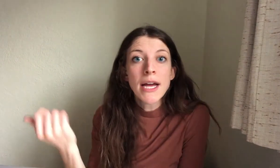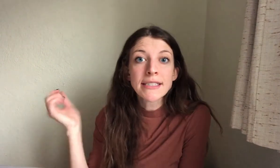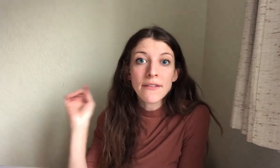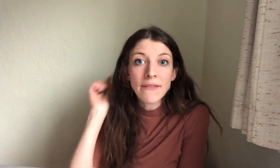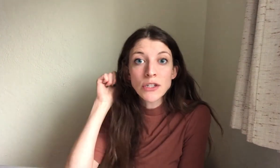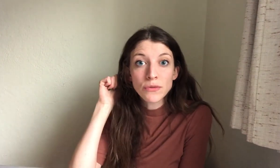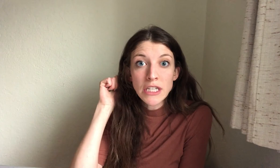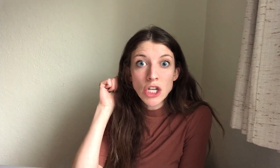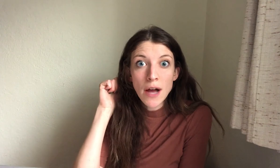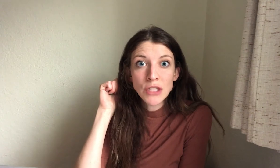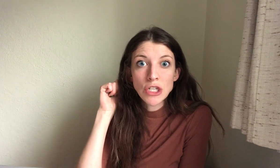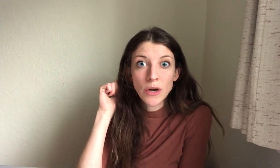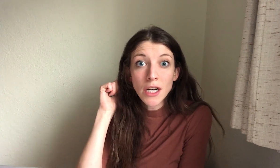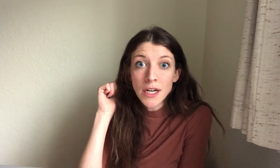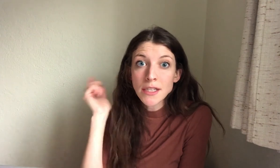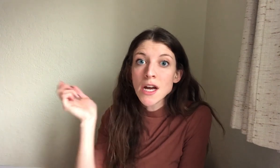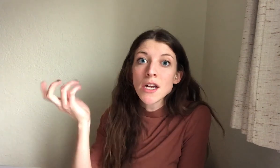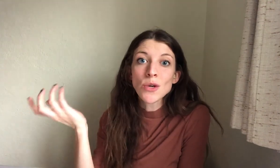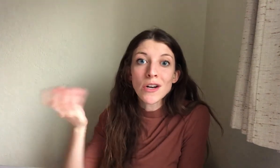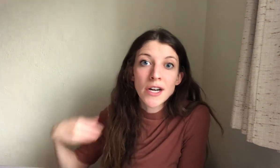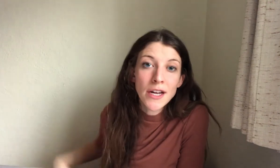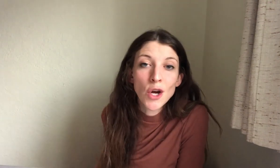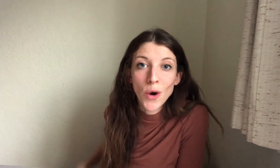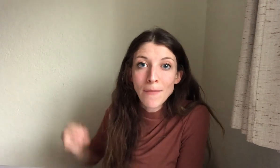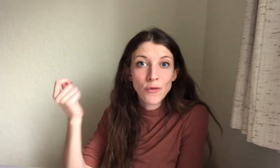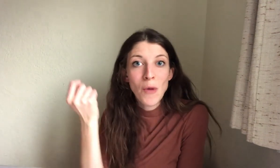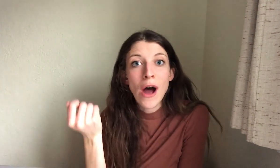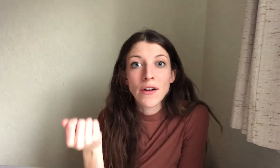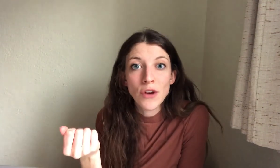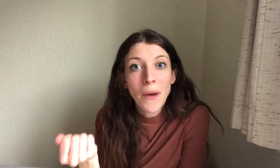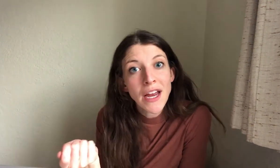instead of having to reach up to your hearing aids. You could grab the remote out of your pocket